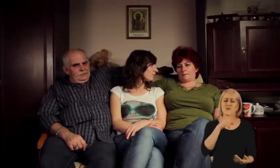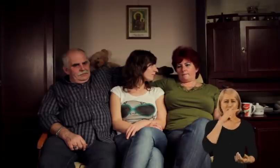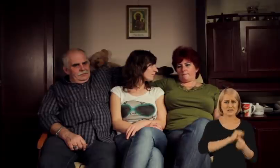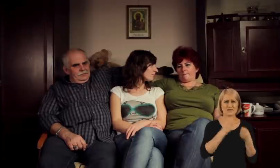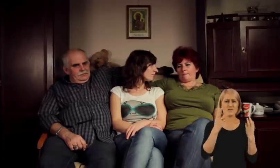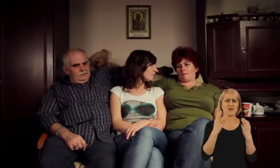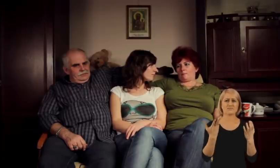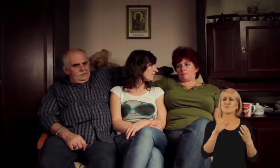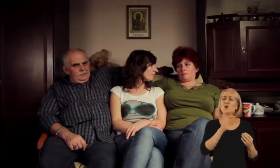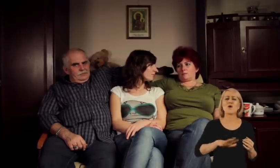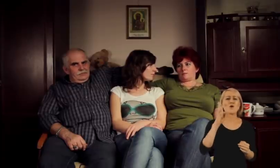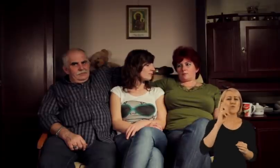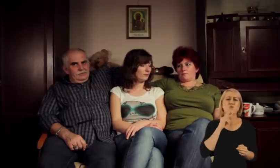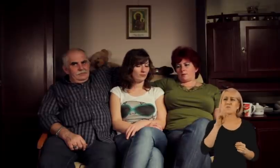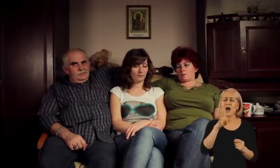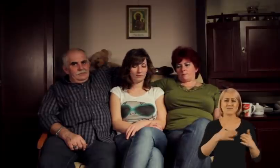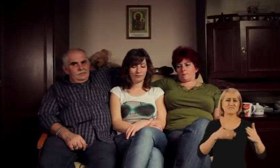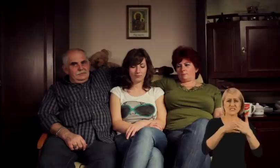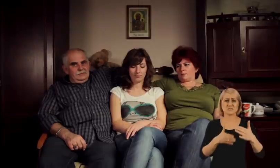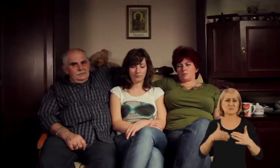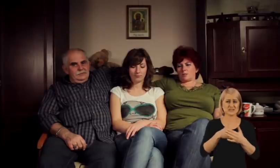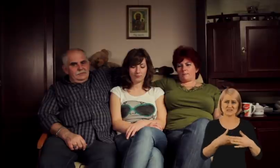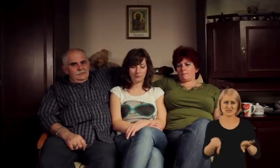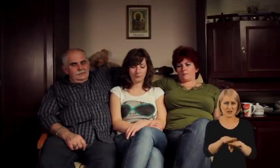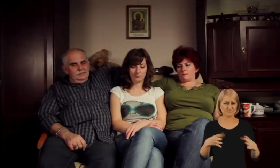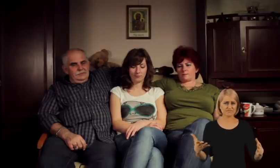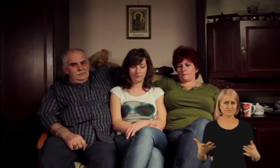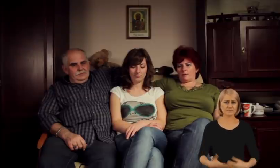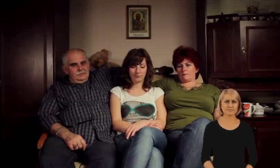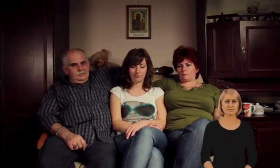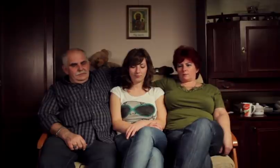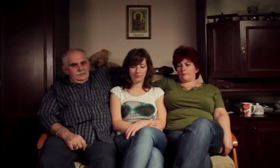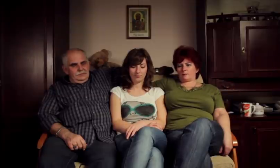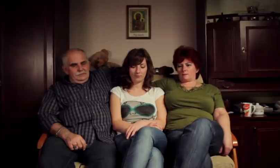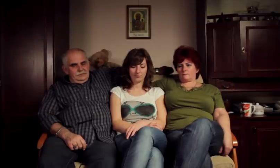It is very important because so many doors are closed for those kids